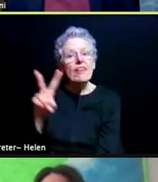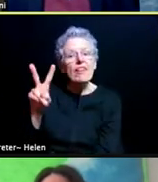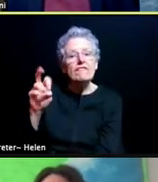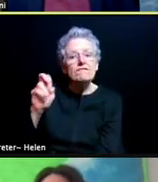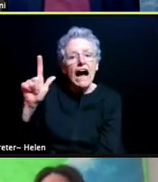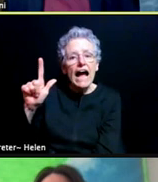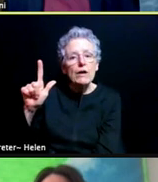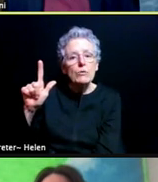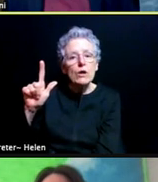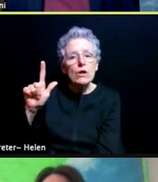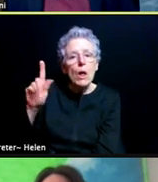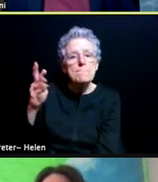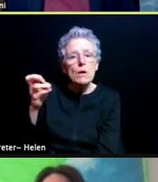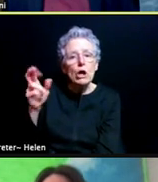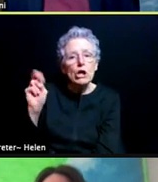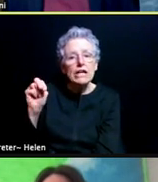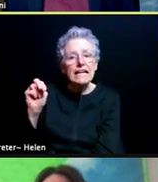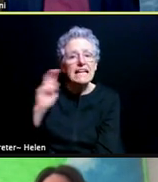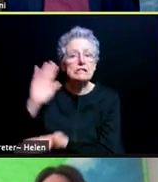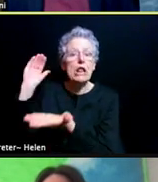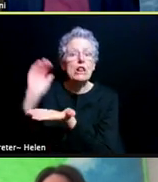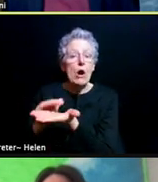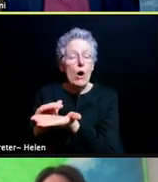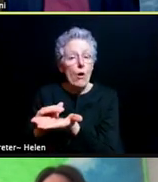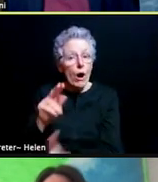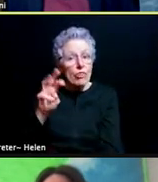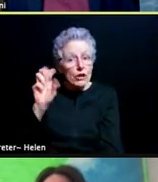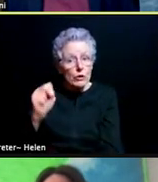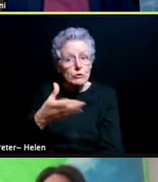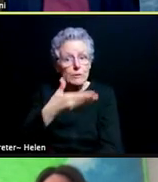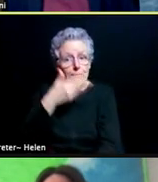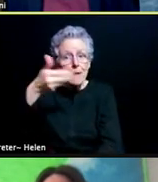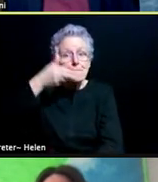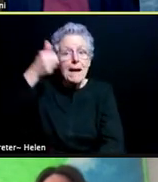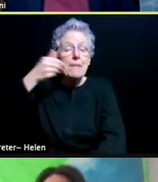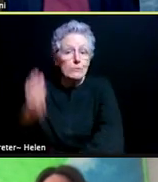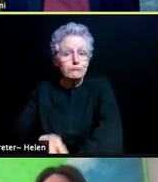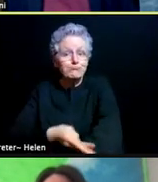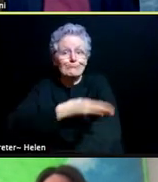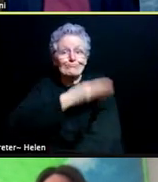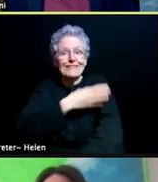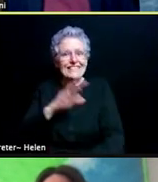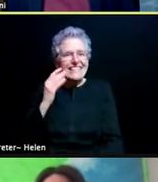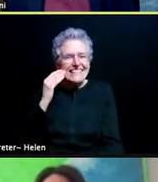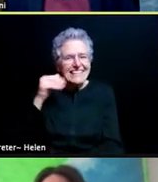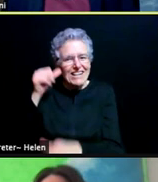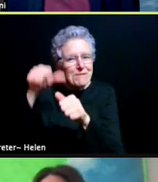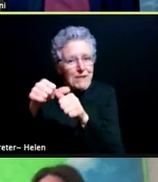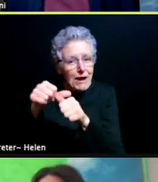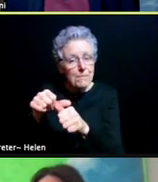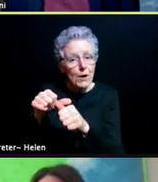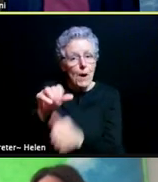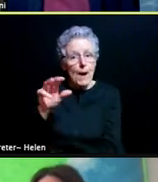And again, the news just gets better and better. And just a reminder, beginning on Monday, April 5th,